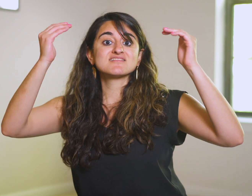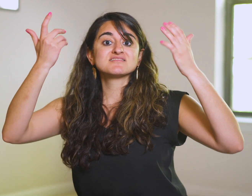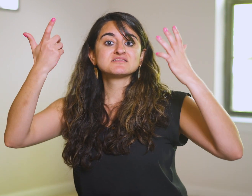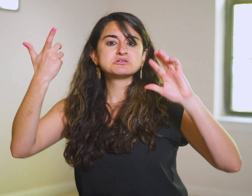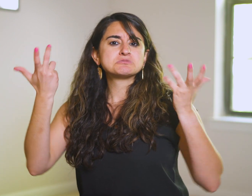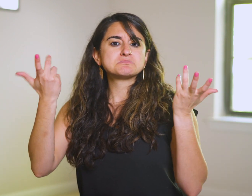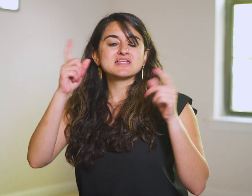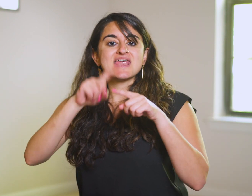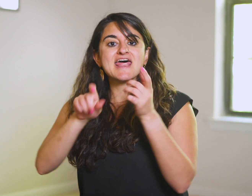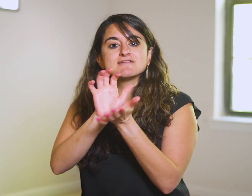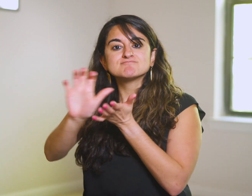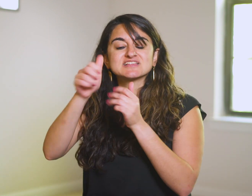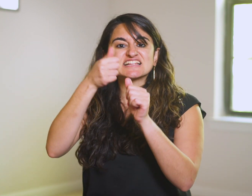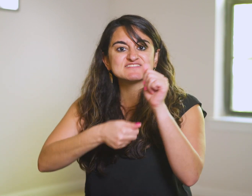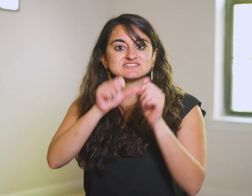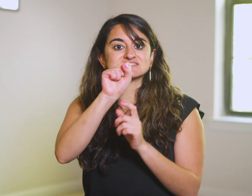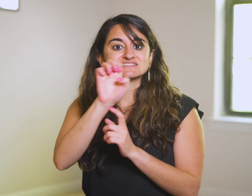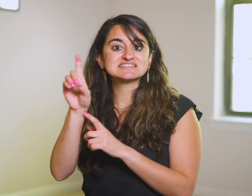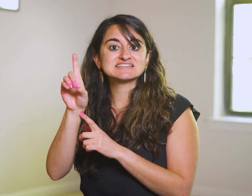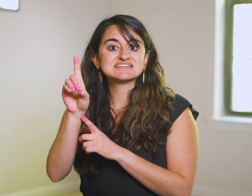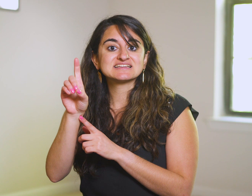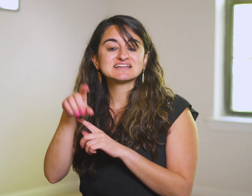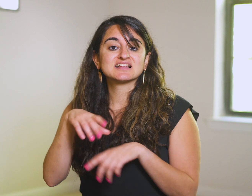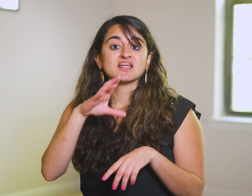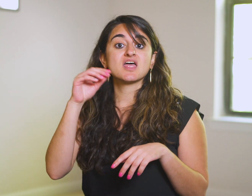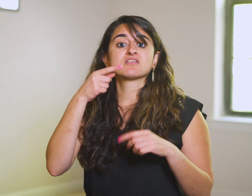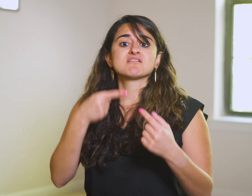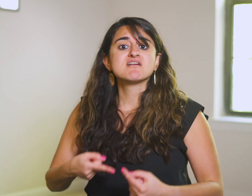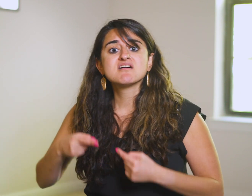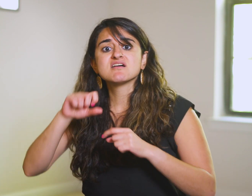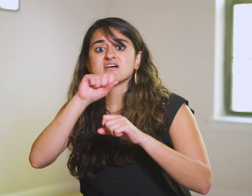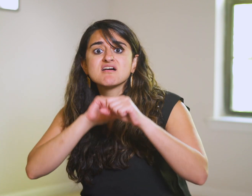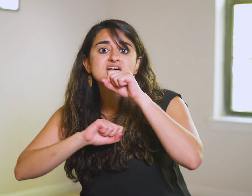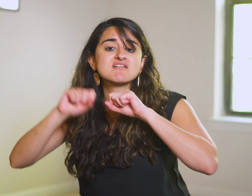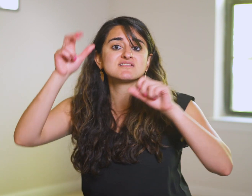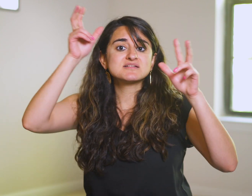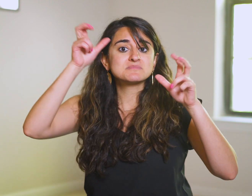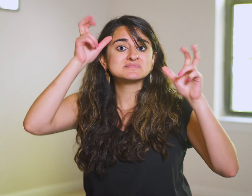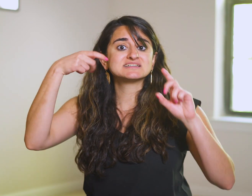can’t choke out every seed and that the scorching trials of the demonic